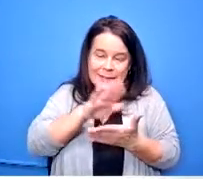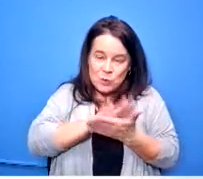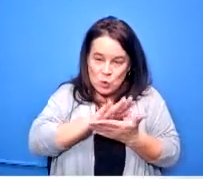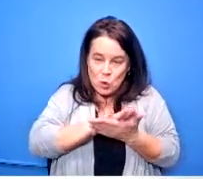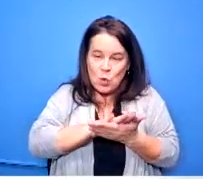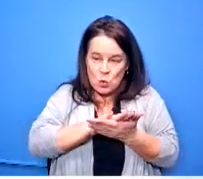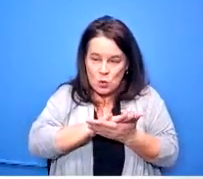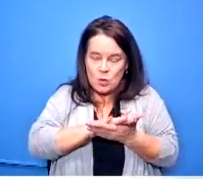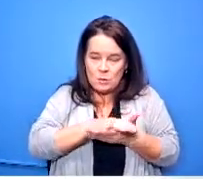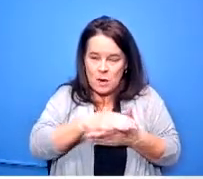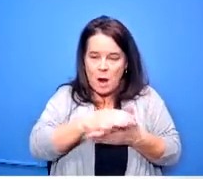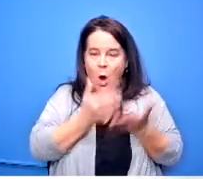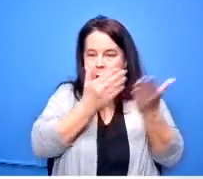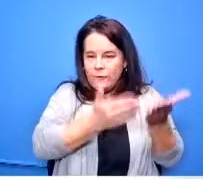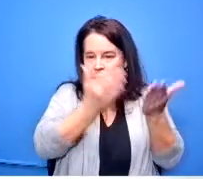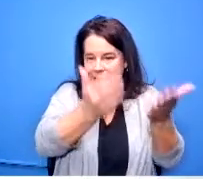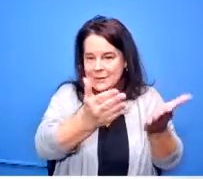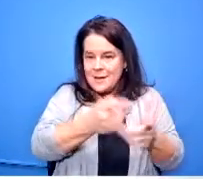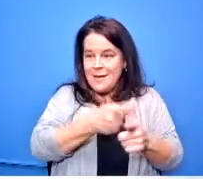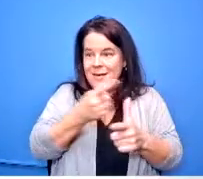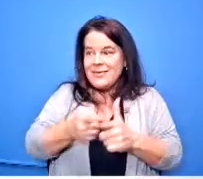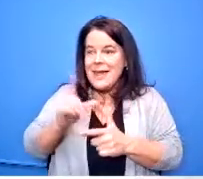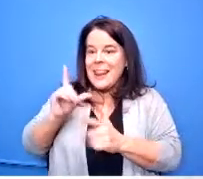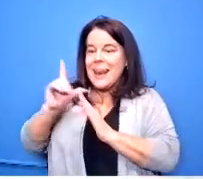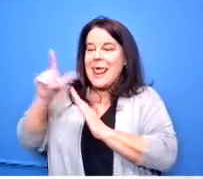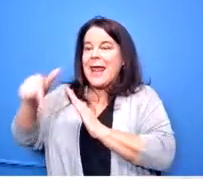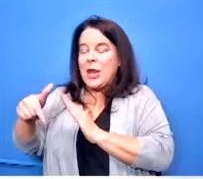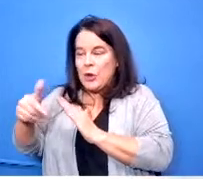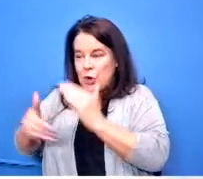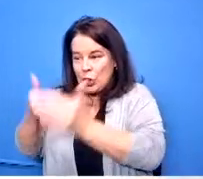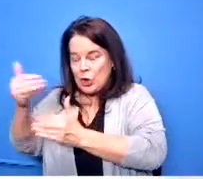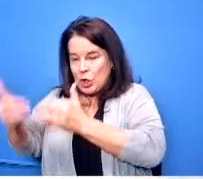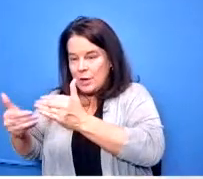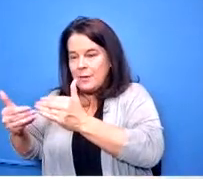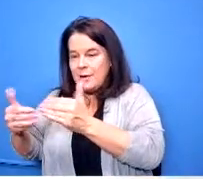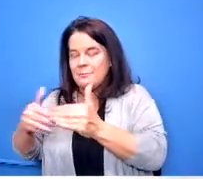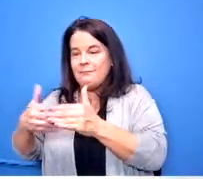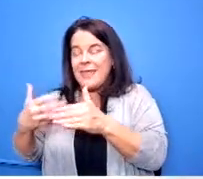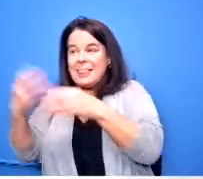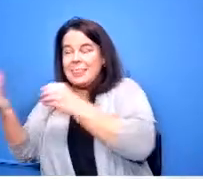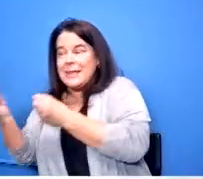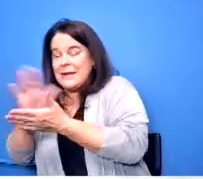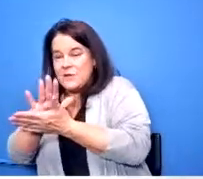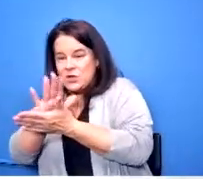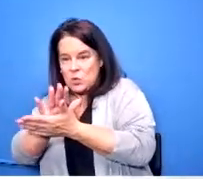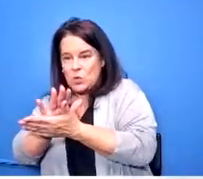out of the school building for a period or two early when they get to the 11th and 12th grade